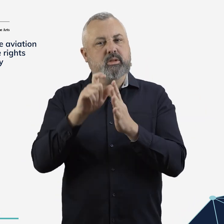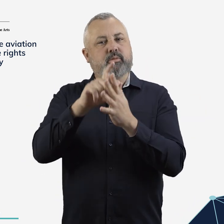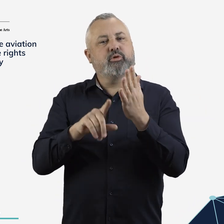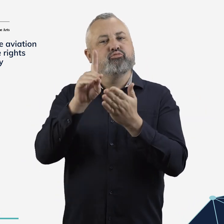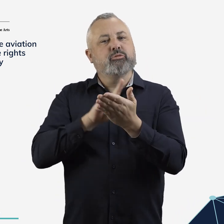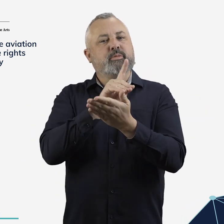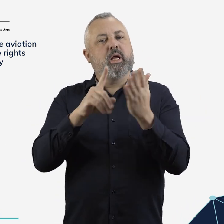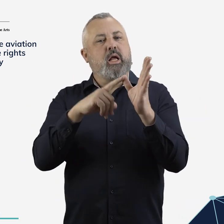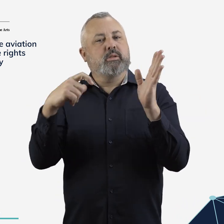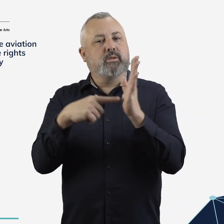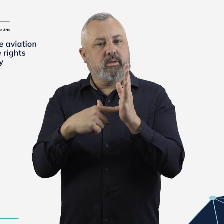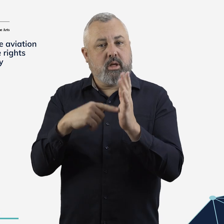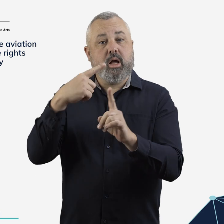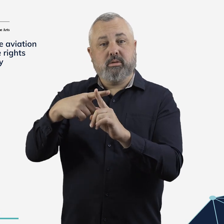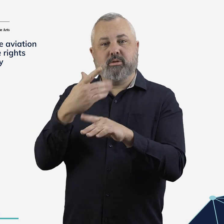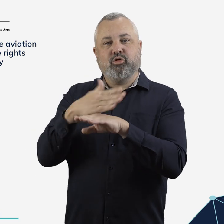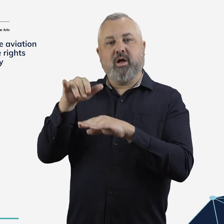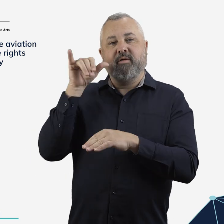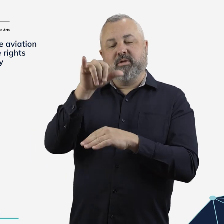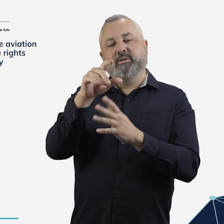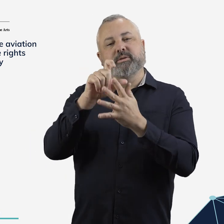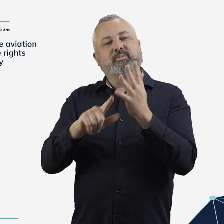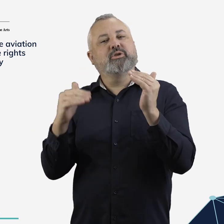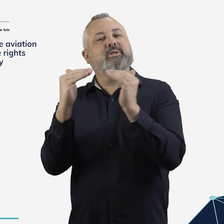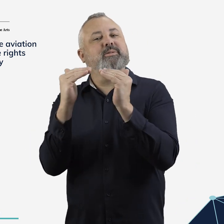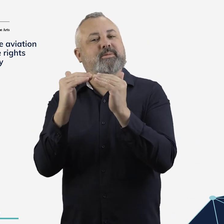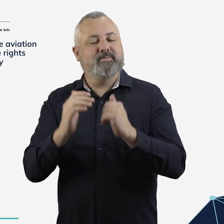Disability Discrimination Act and the new aviation-specific standards.